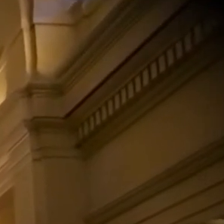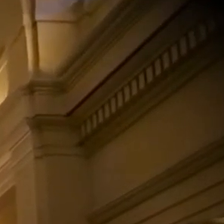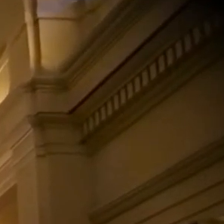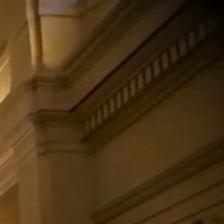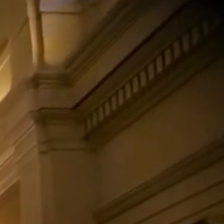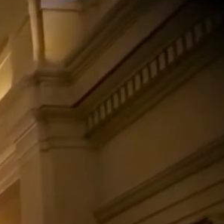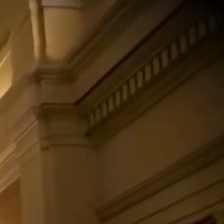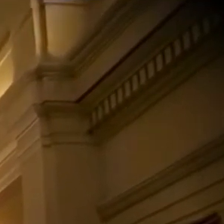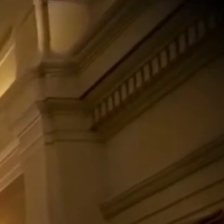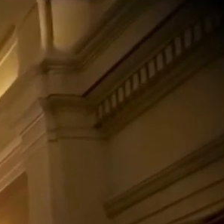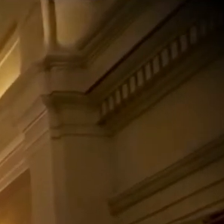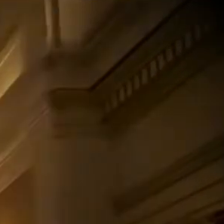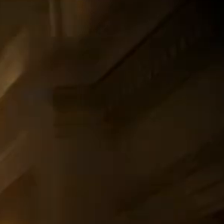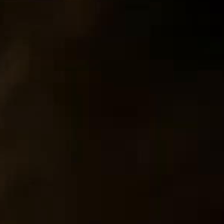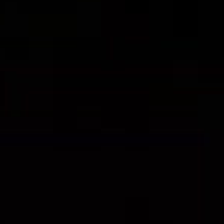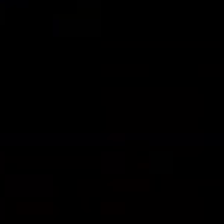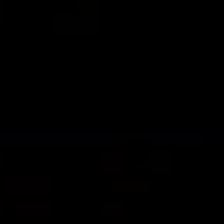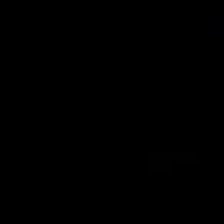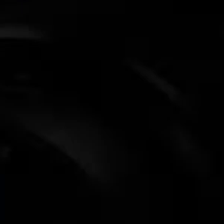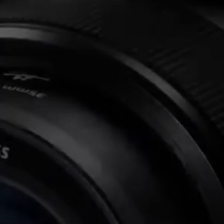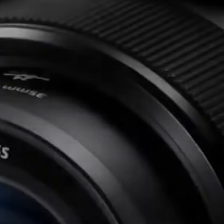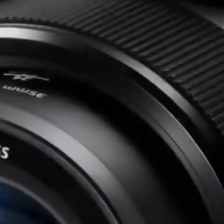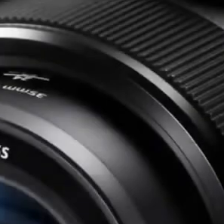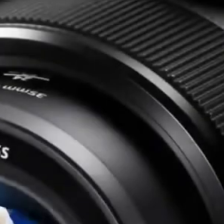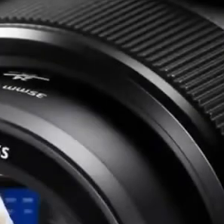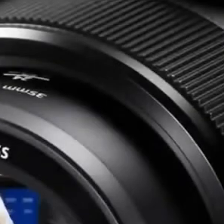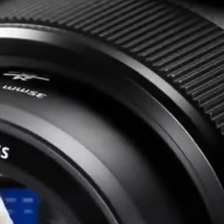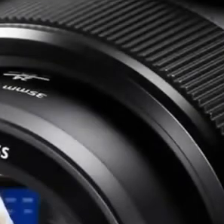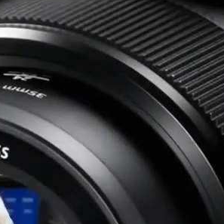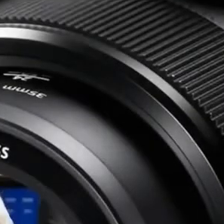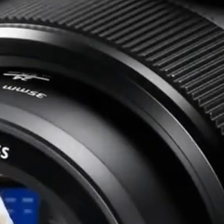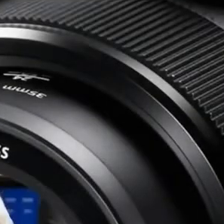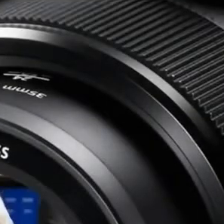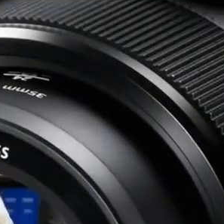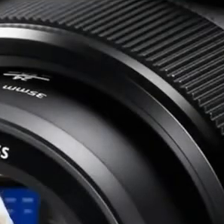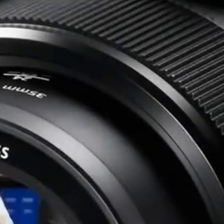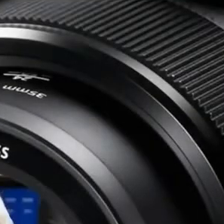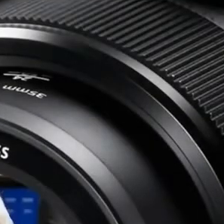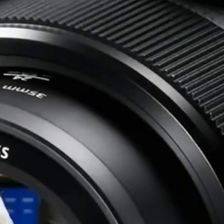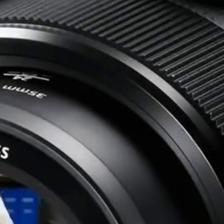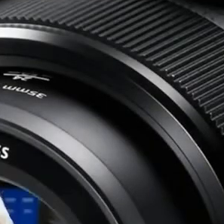SERVICES.